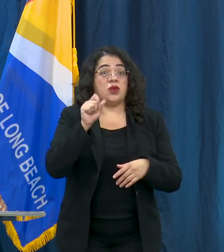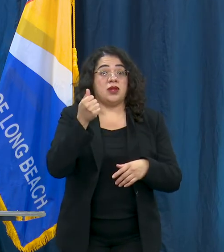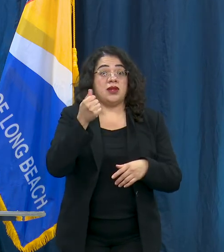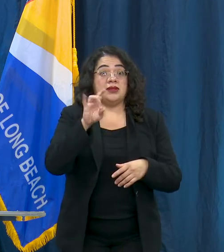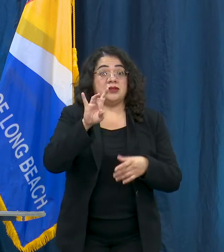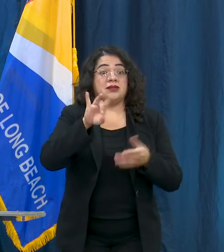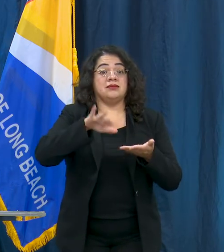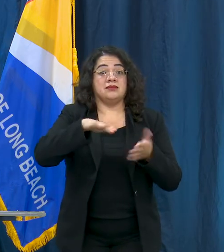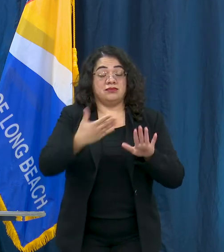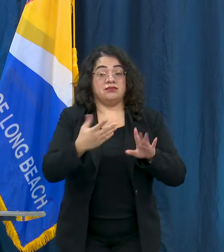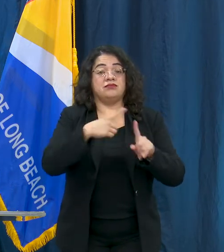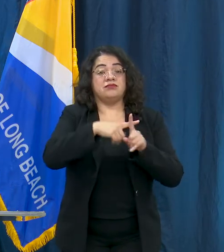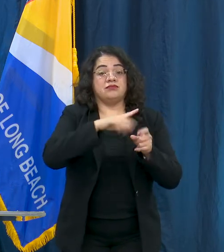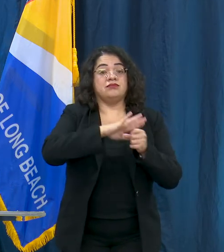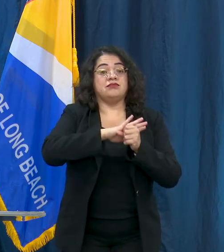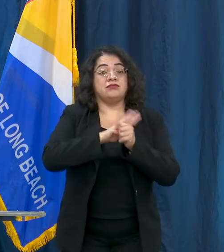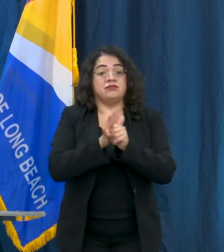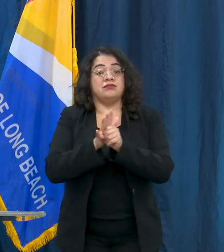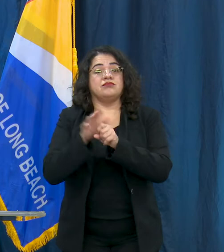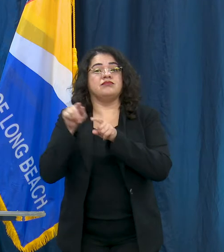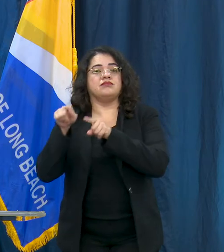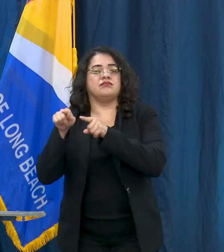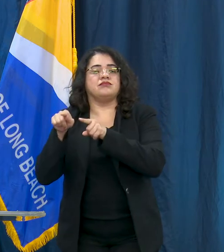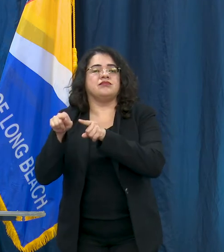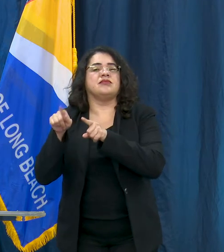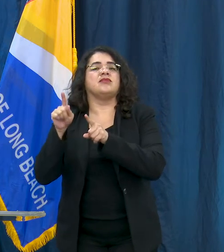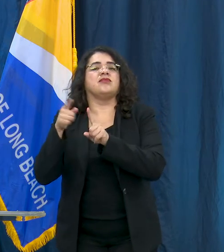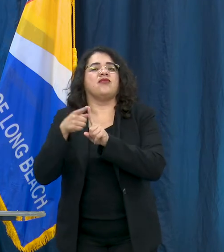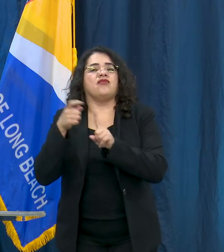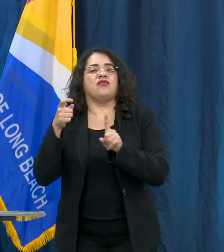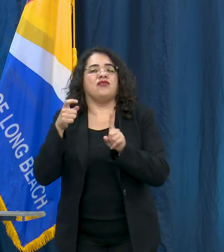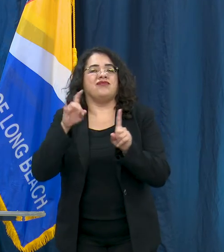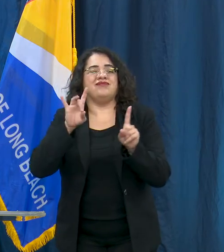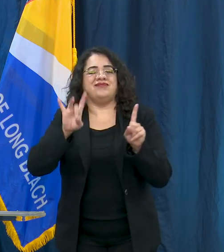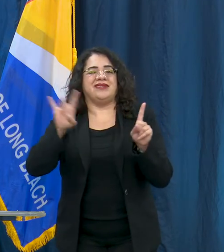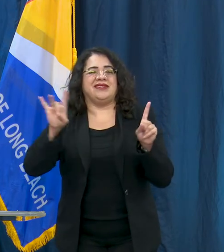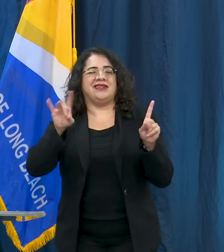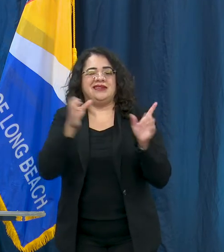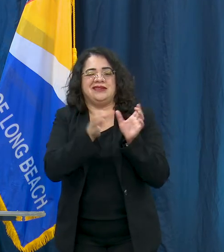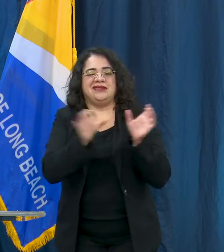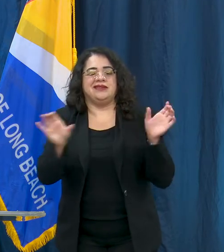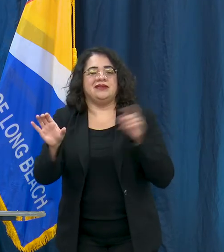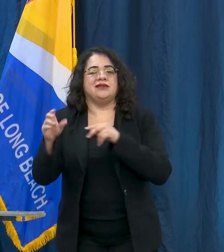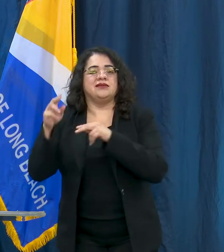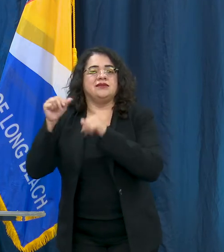care facilities. I want to just start with a a brief announcement and then we're gonna get to some COVID-19